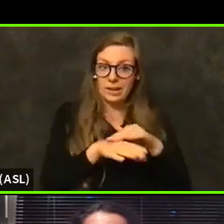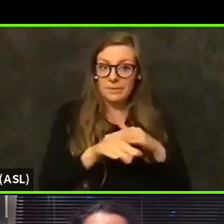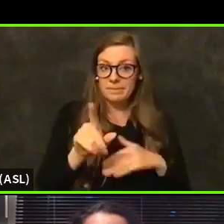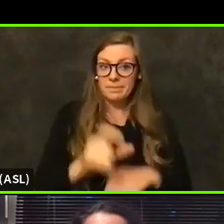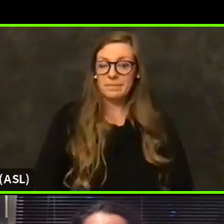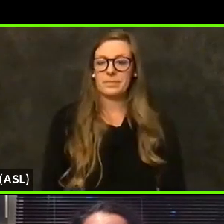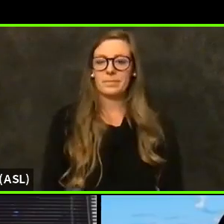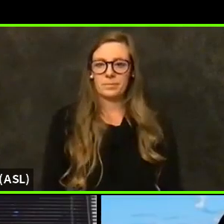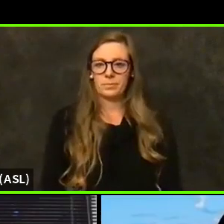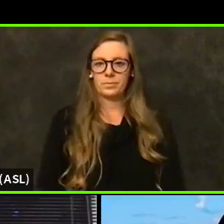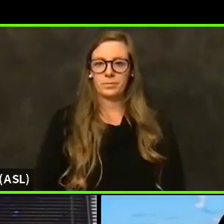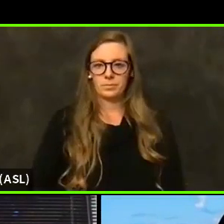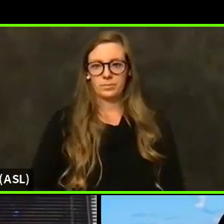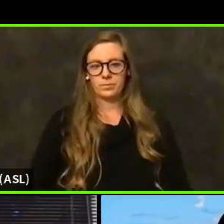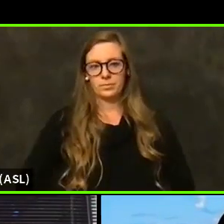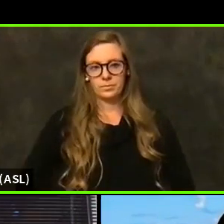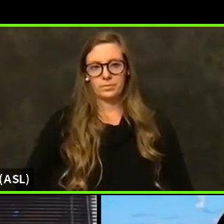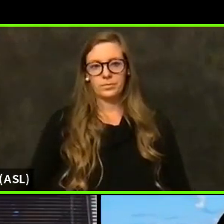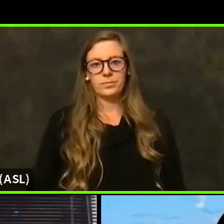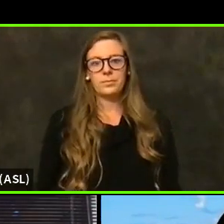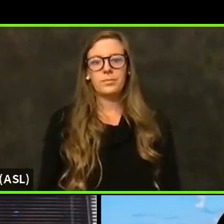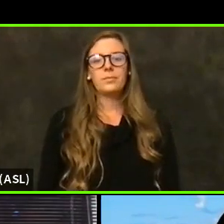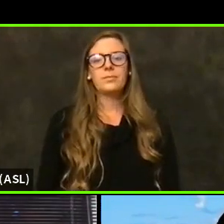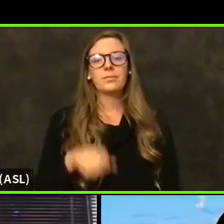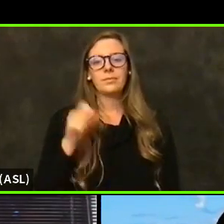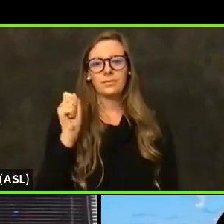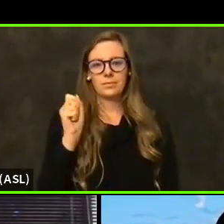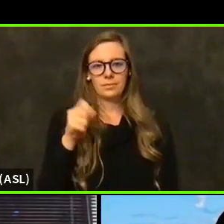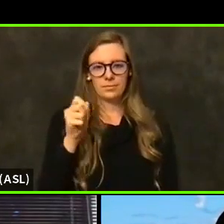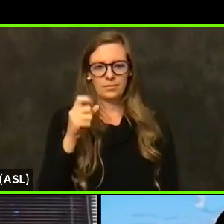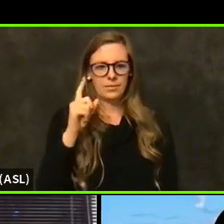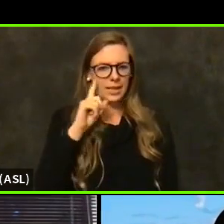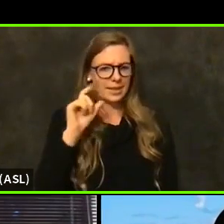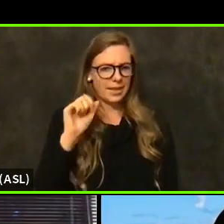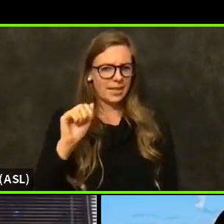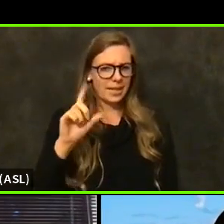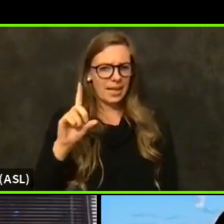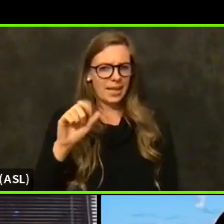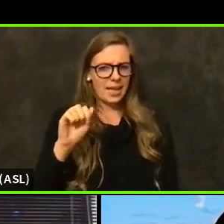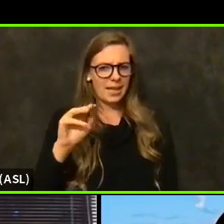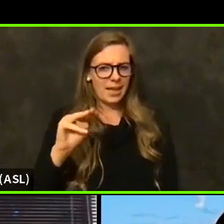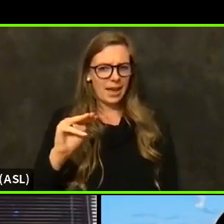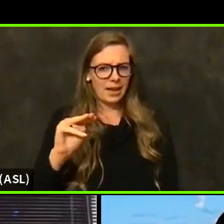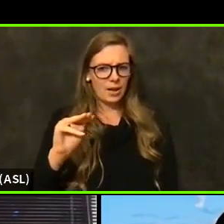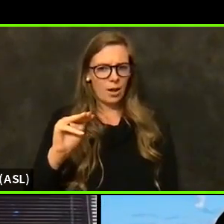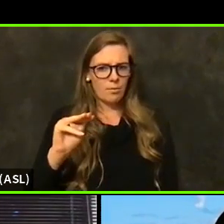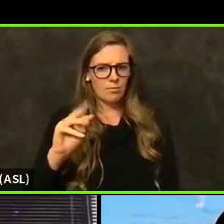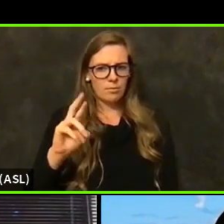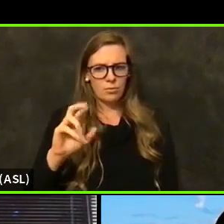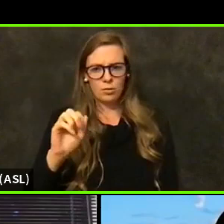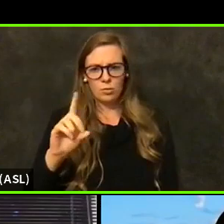Yeah, thanks, Carrie. I think I'll see a thing Adam Raki, a deputy county council, is still on.